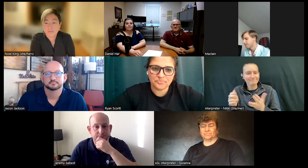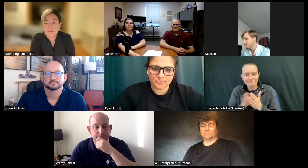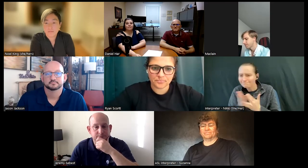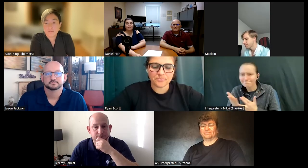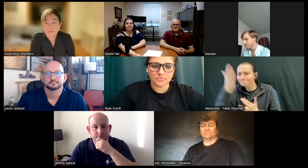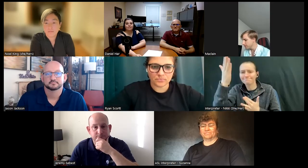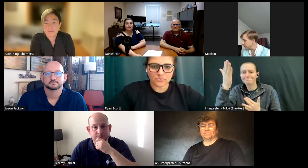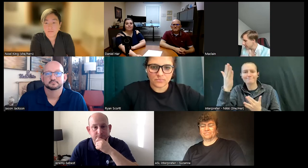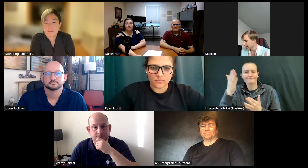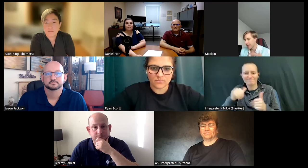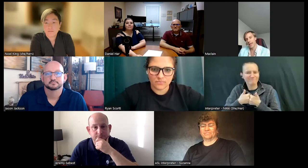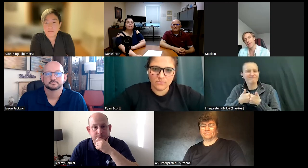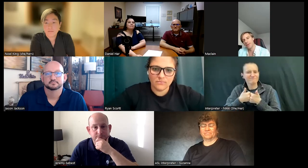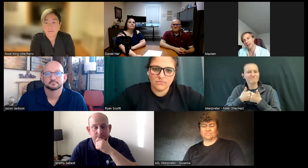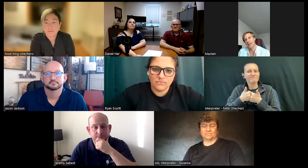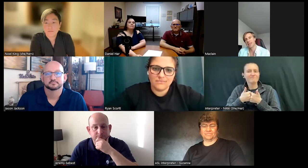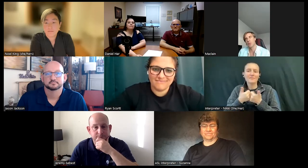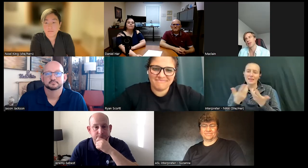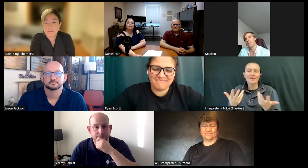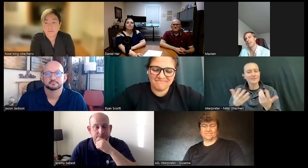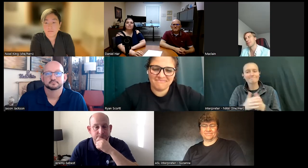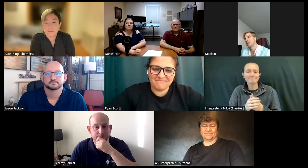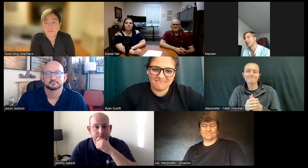um and and I think that's one of the best